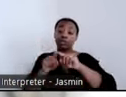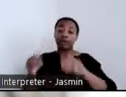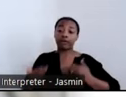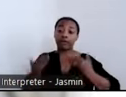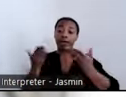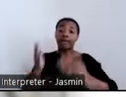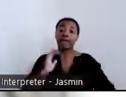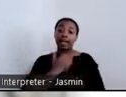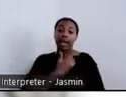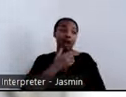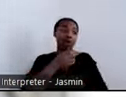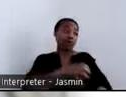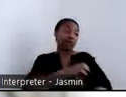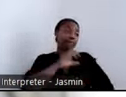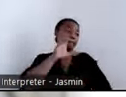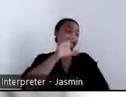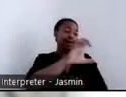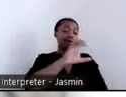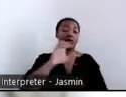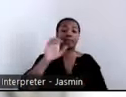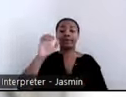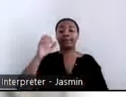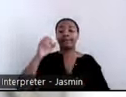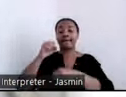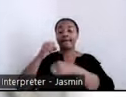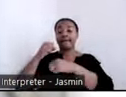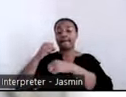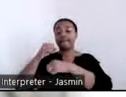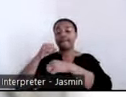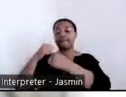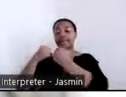Advocacy webpage, where you can learn about programs and help individuals